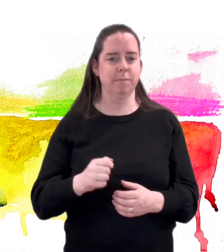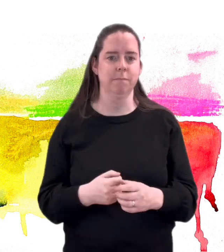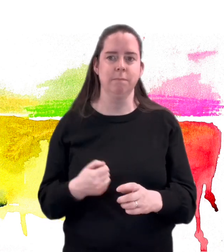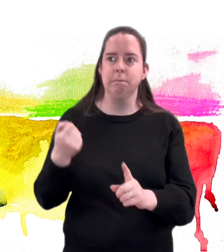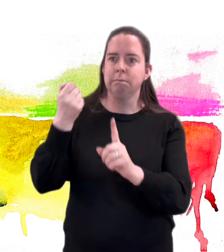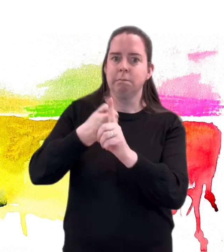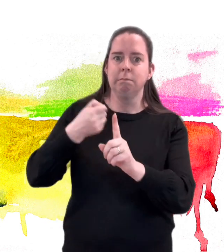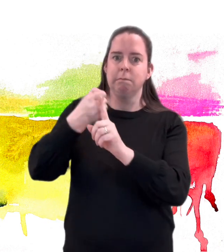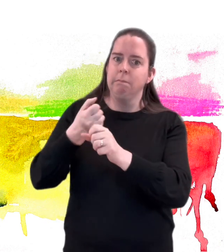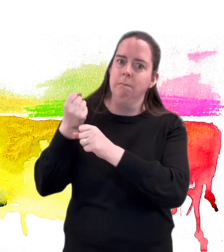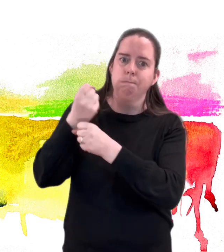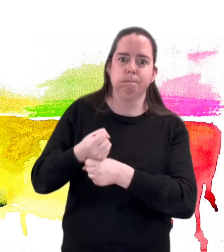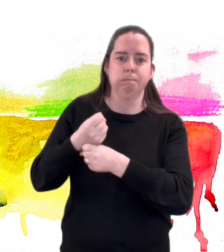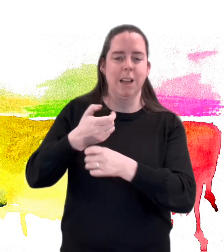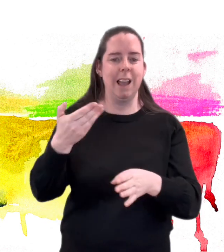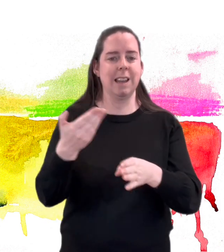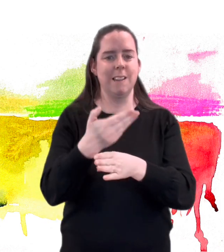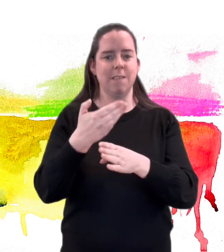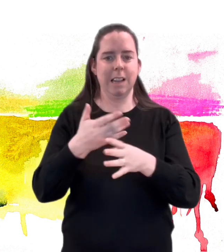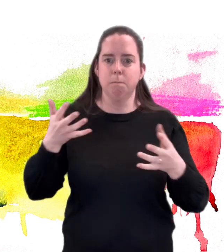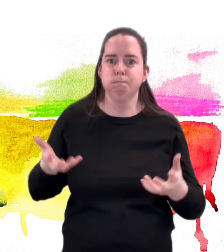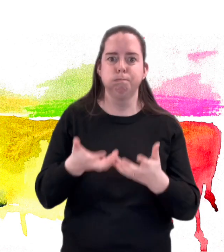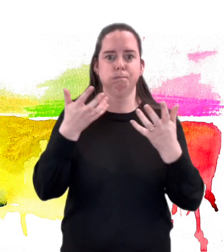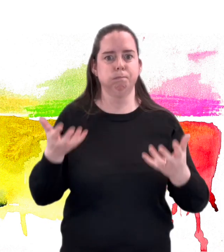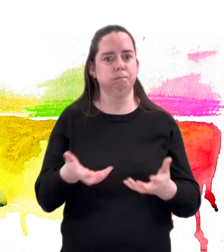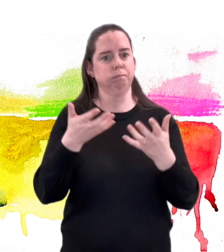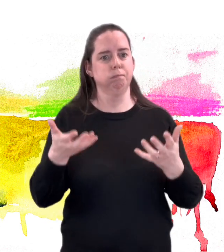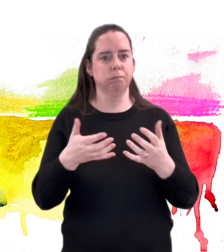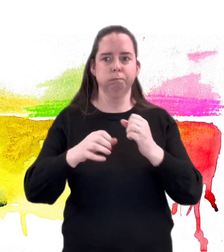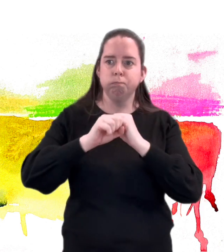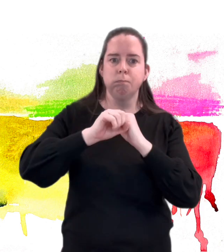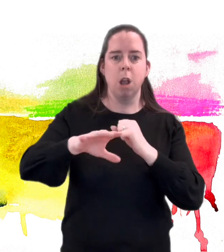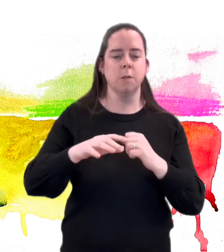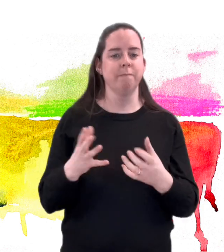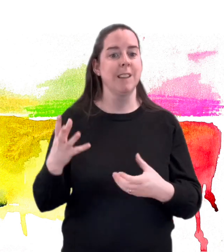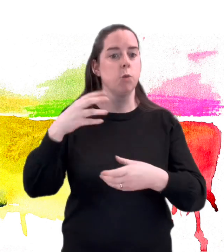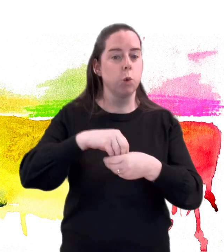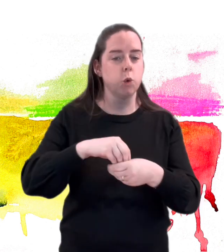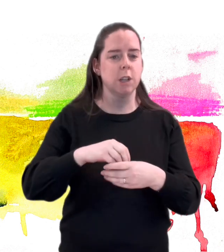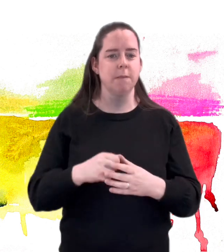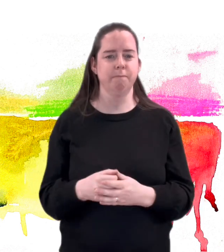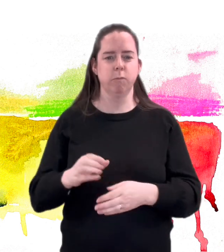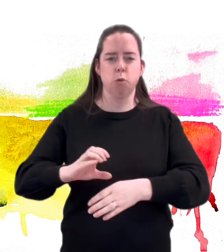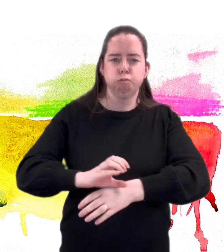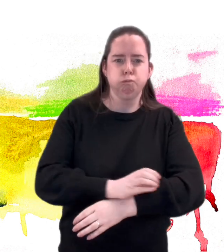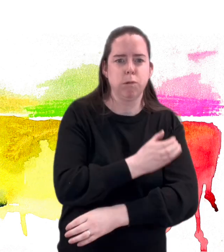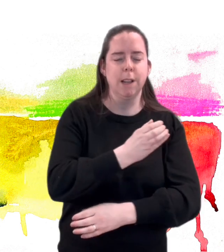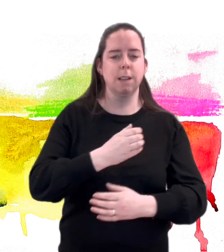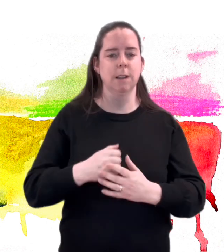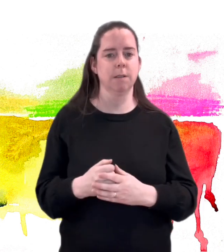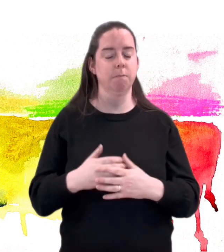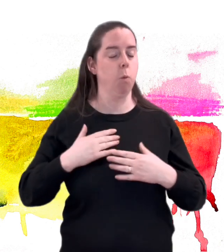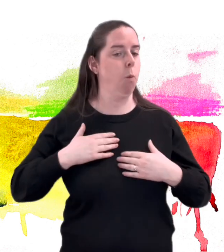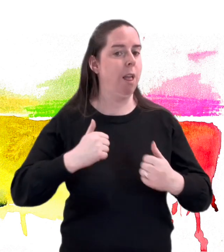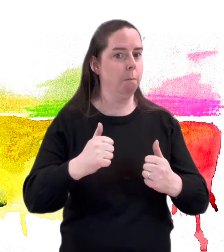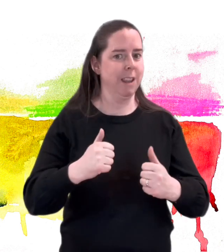They will champion activity that promotes inclusion, resilience and wellbeing,